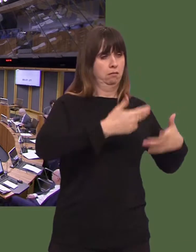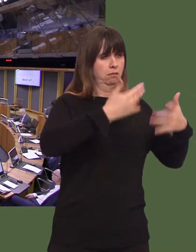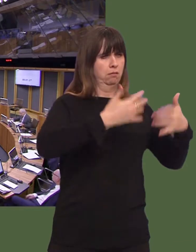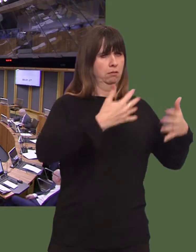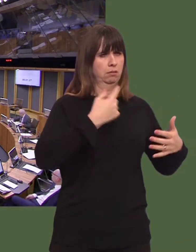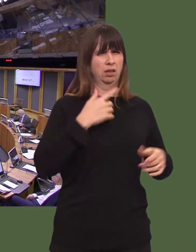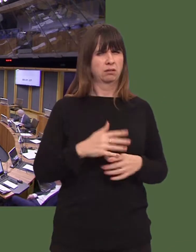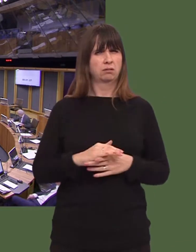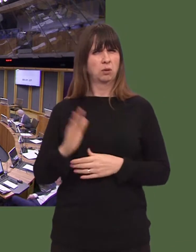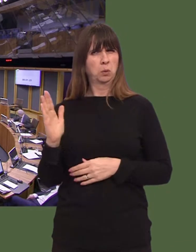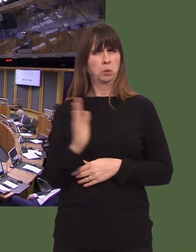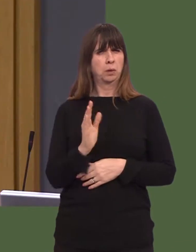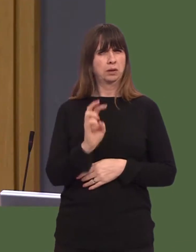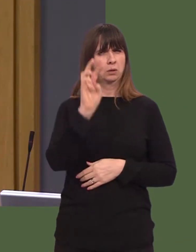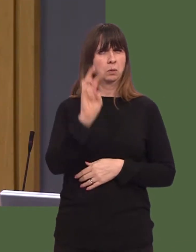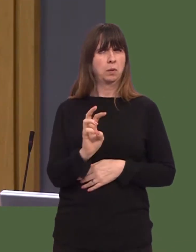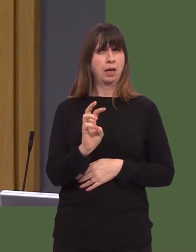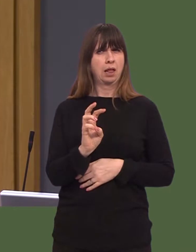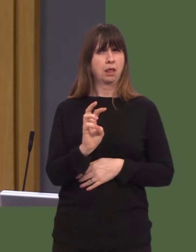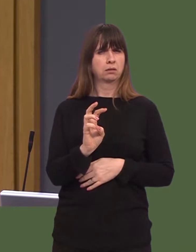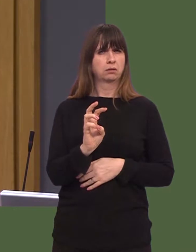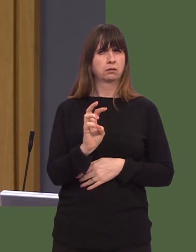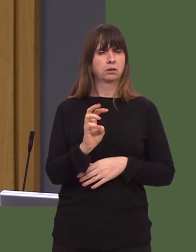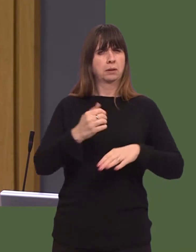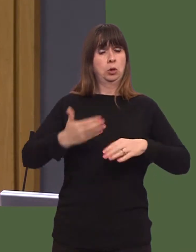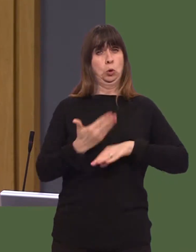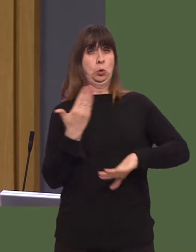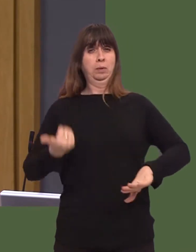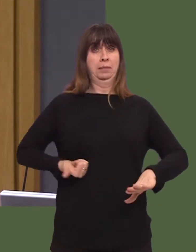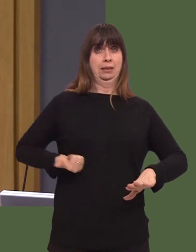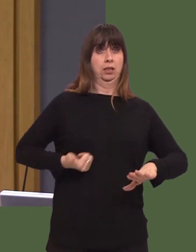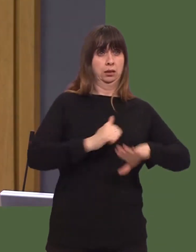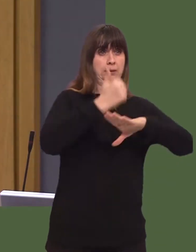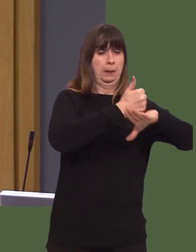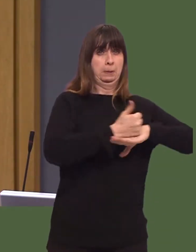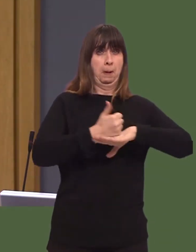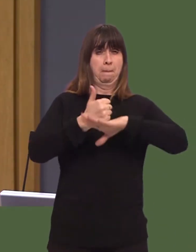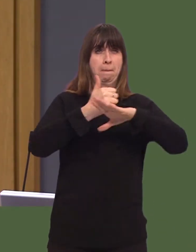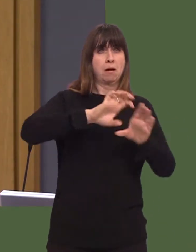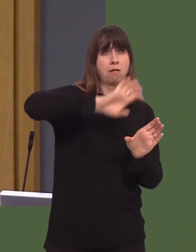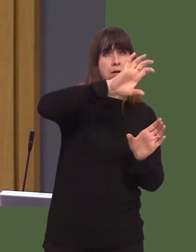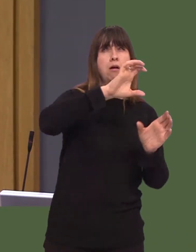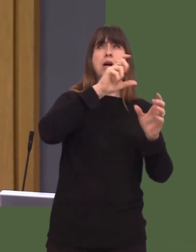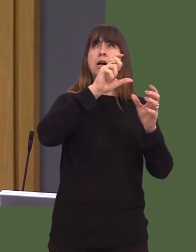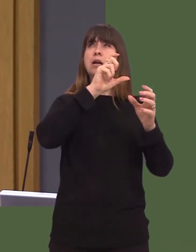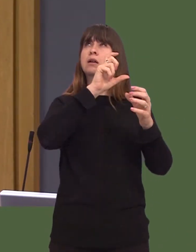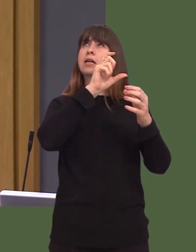established in the last five years in Pembrokeshire, Gwynedd, Ceredigion and Anglesey, as compared